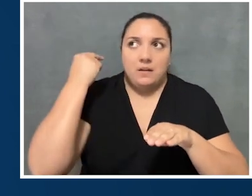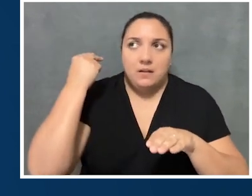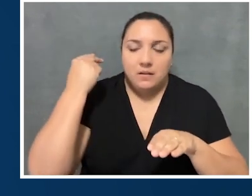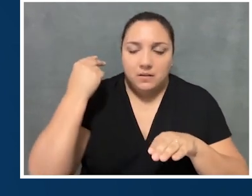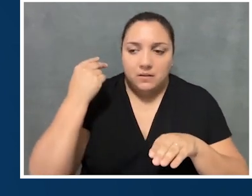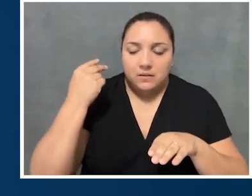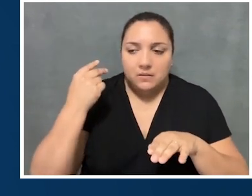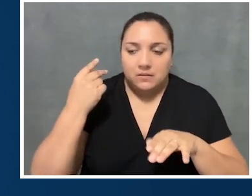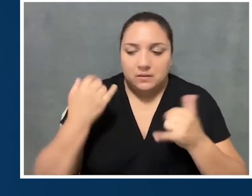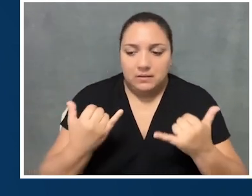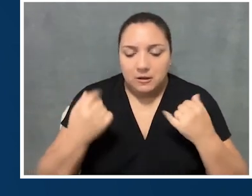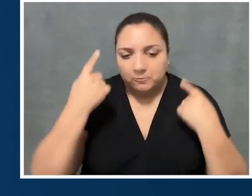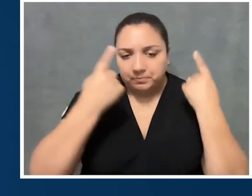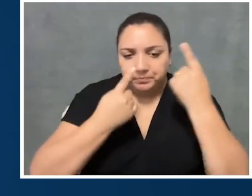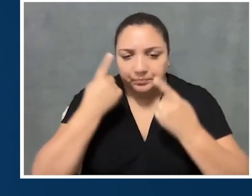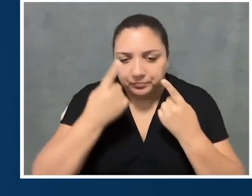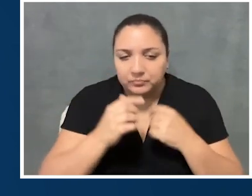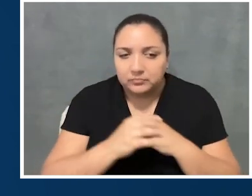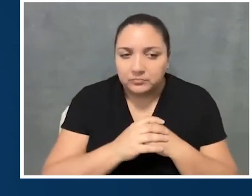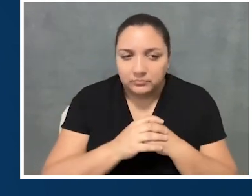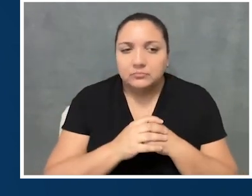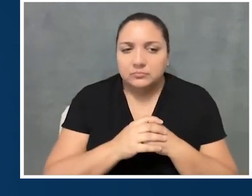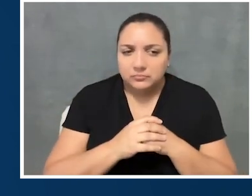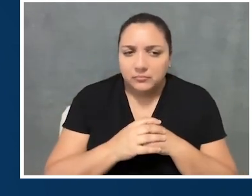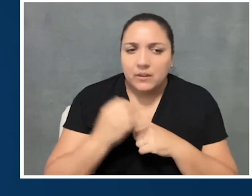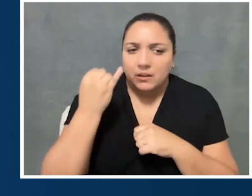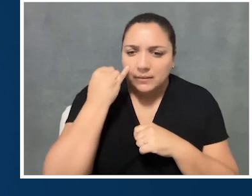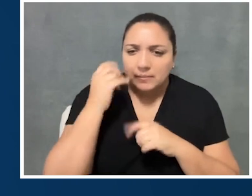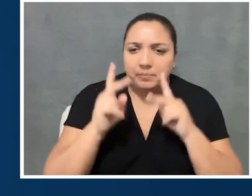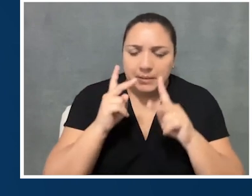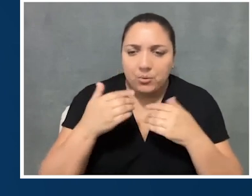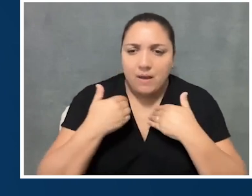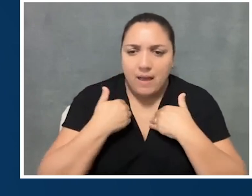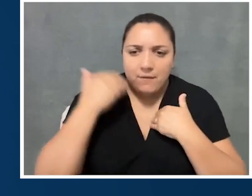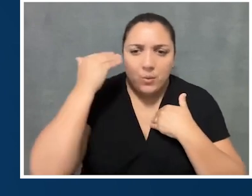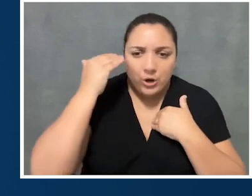and observe as, you know, if everyone maybe had the awareness that they had